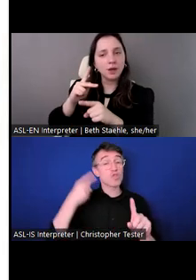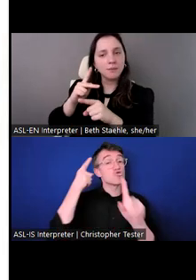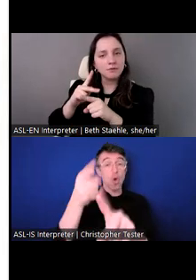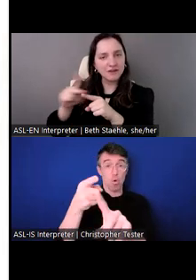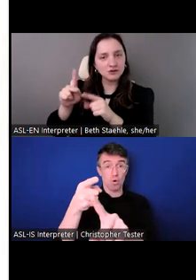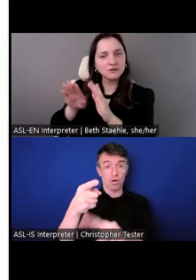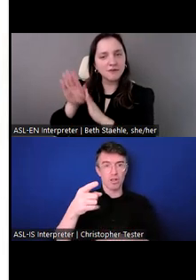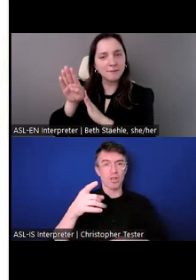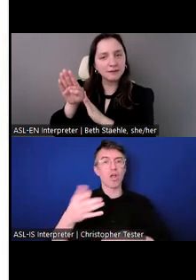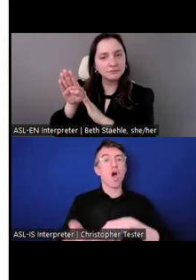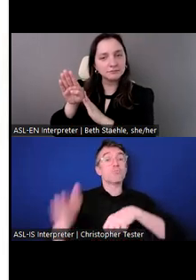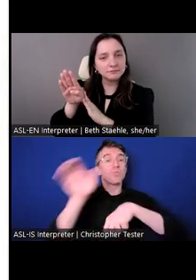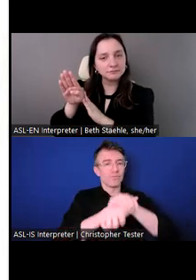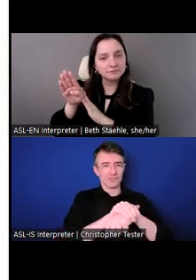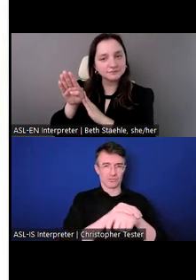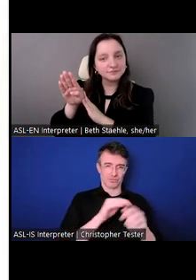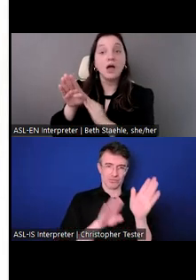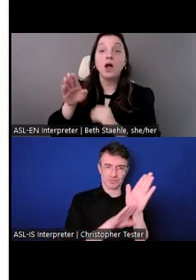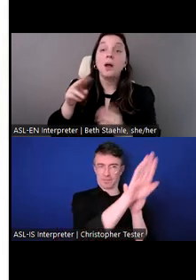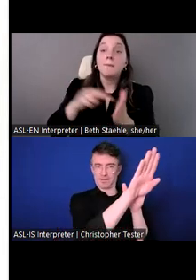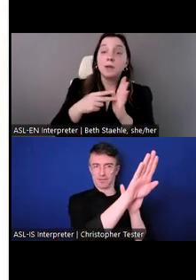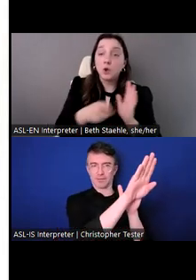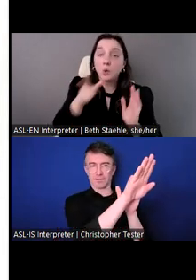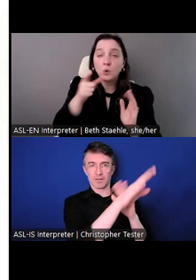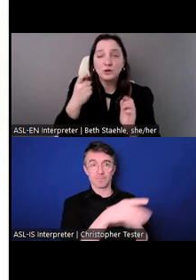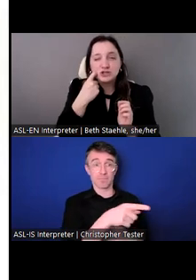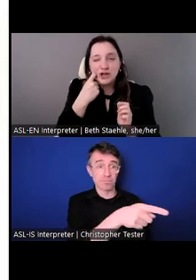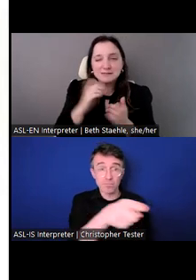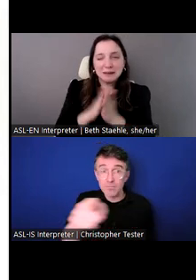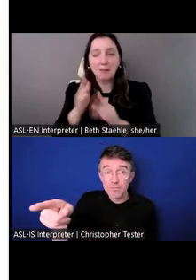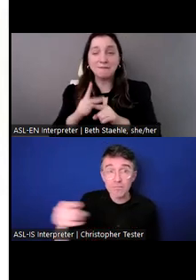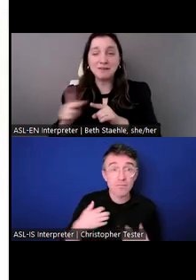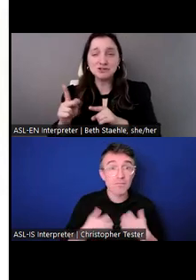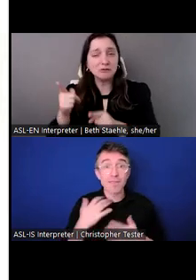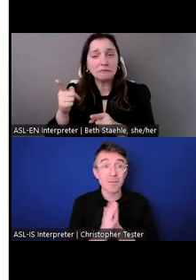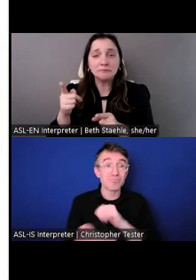program, which is for those new to the field. They rotate through different teams at CIEE.